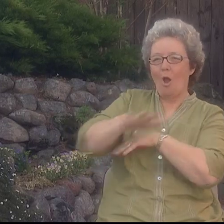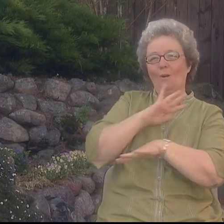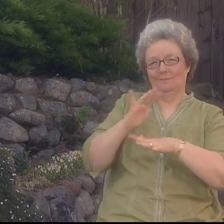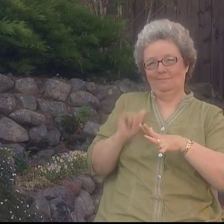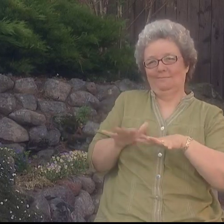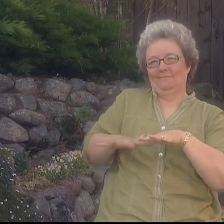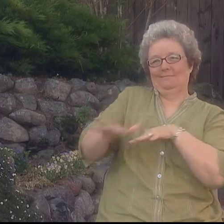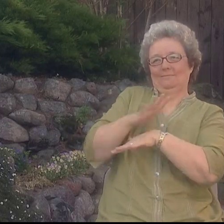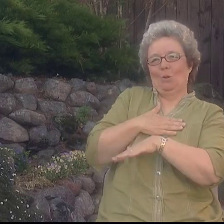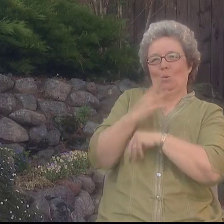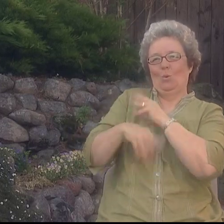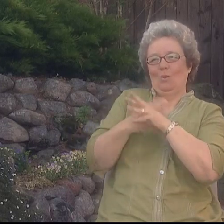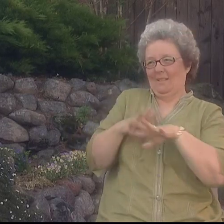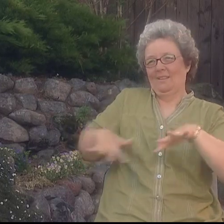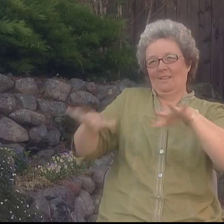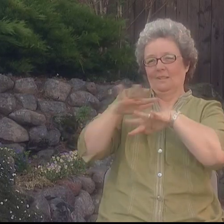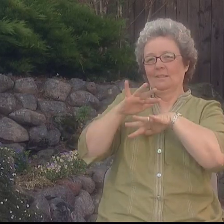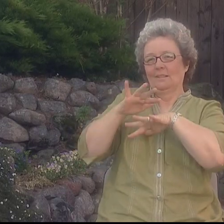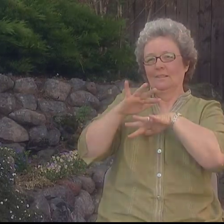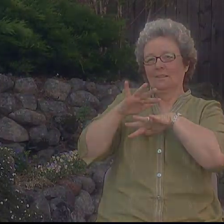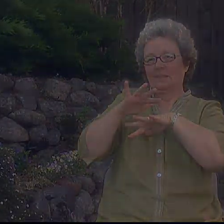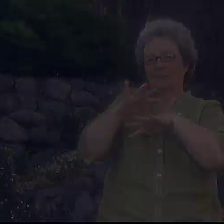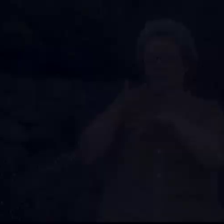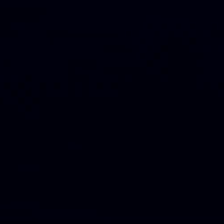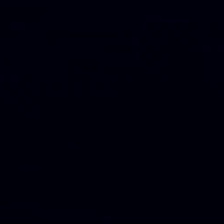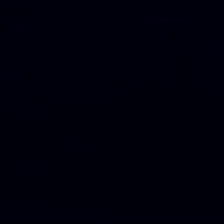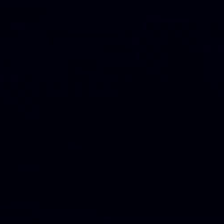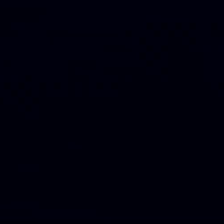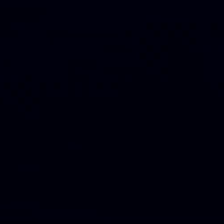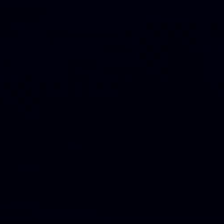but deafness is my soul, my turf, it's my world.